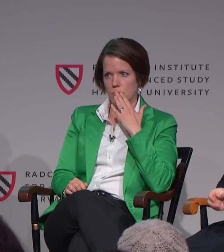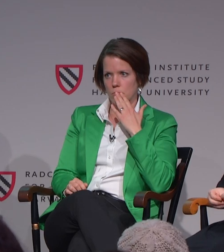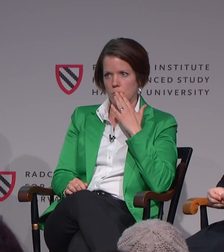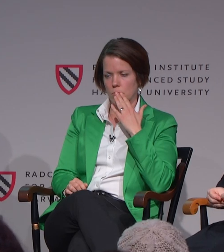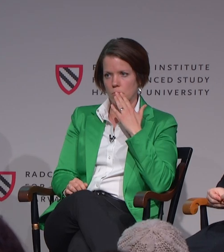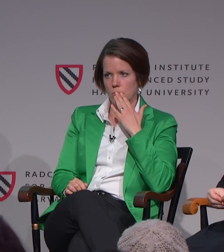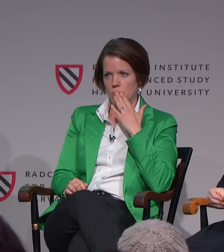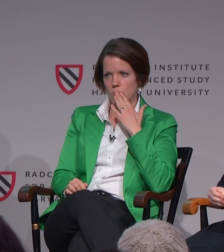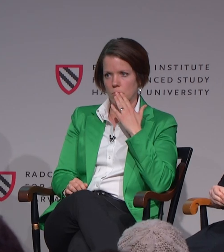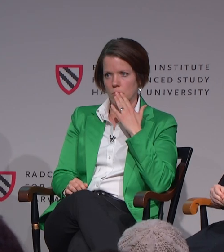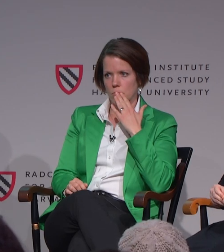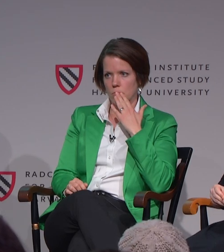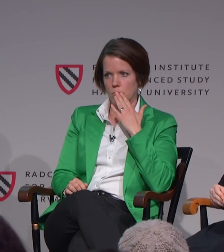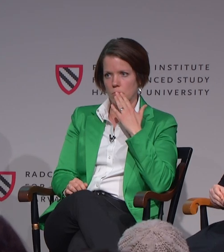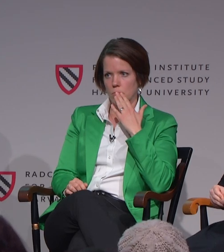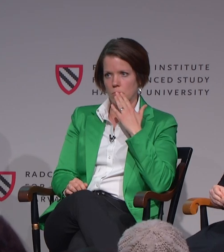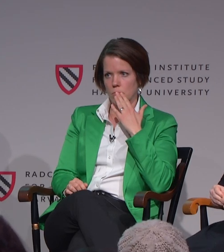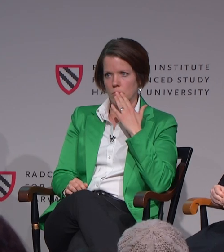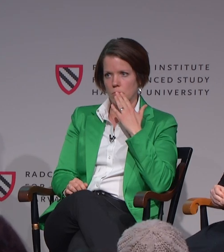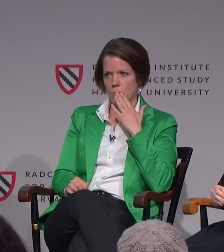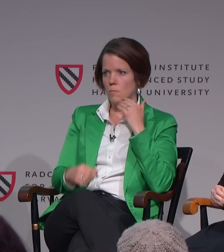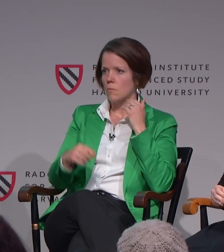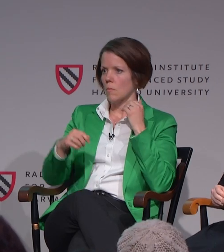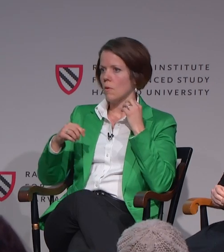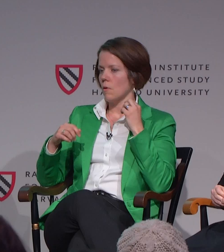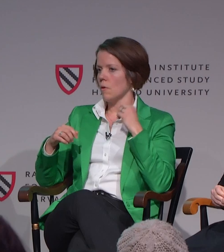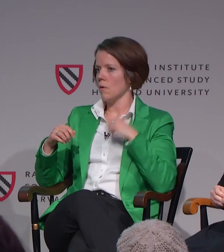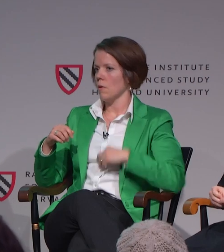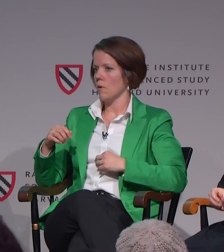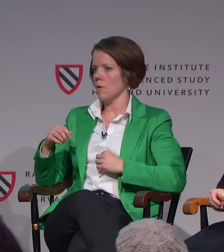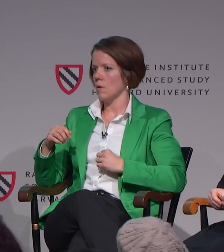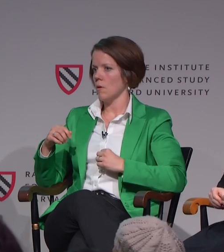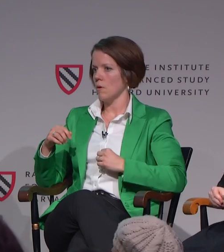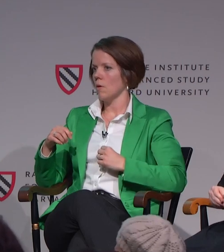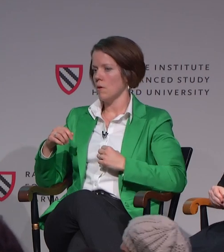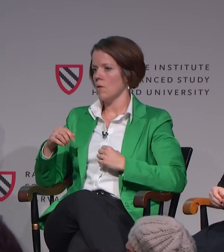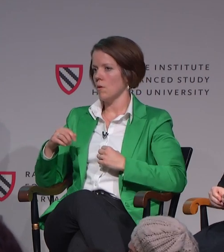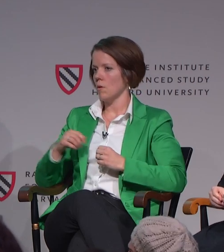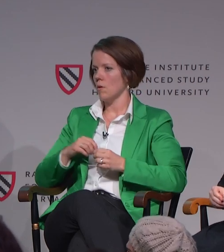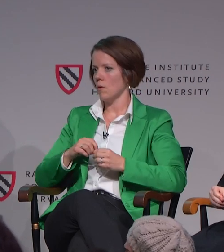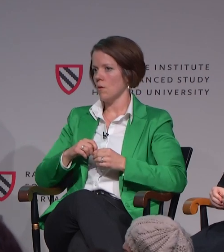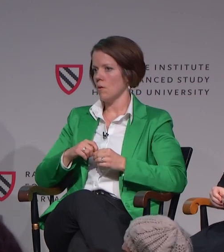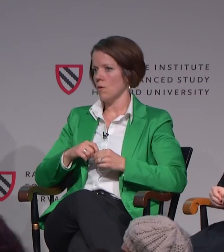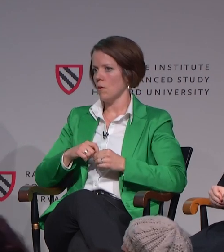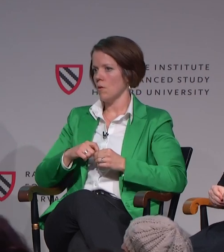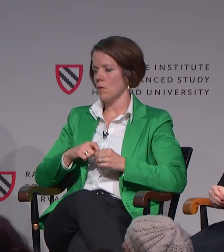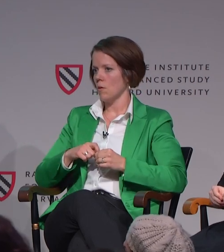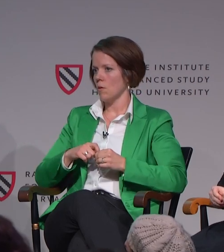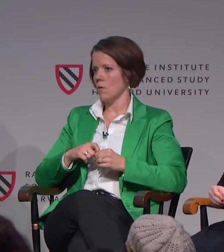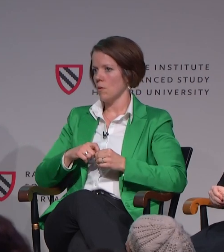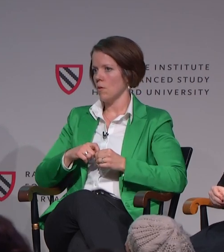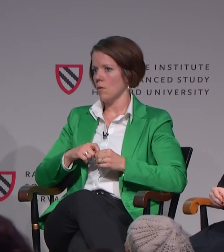might show the difference between the way power is encoded into the performance of a particular sign?